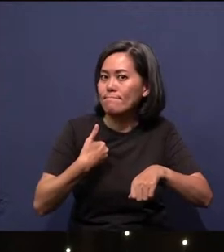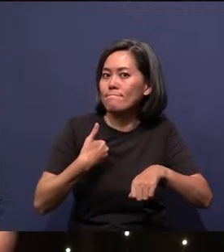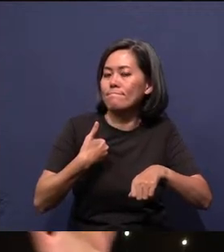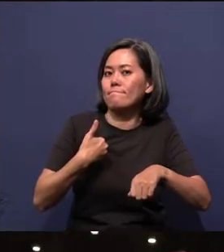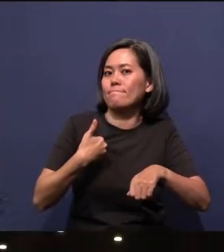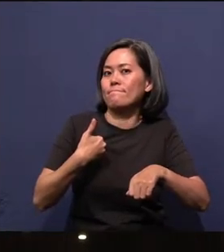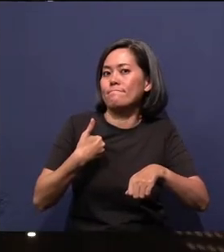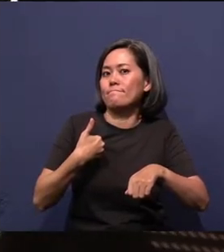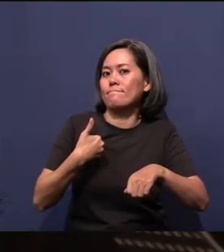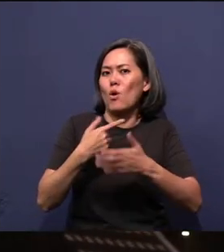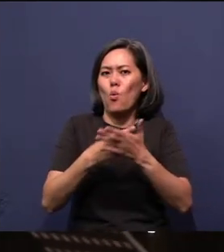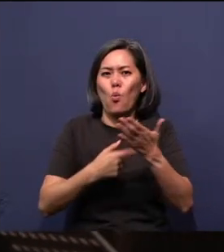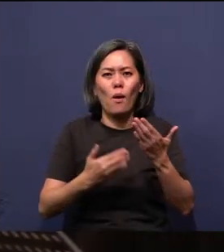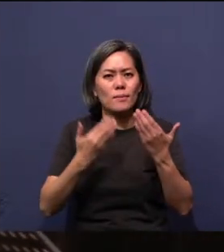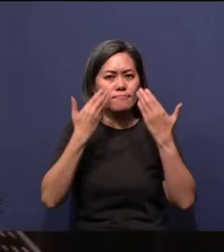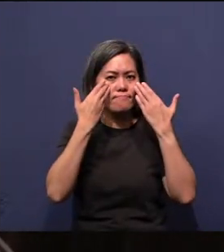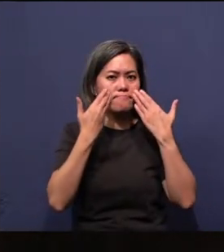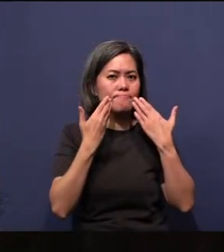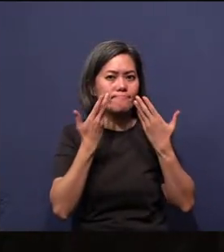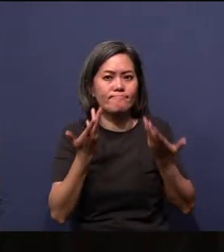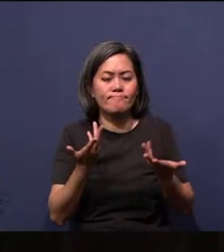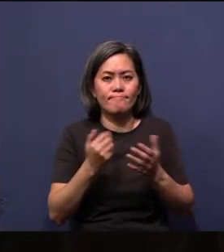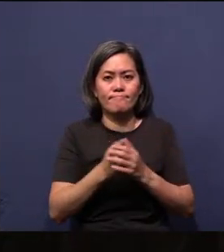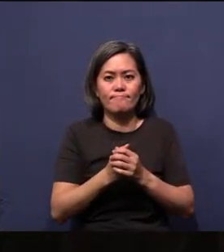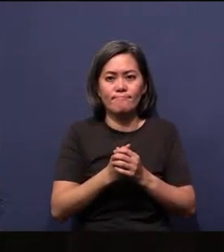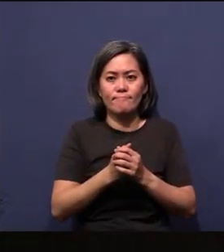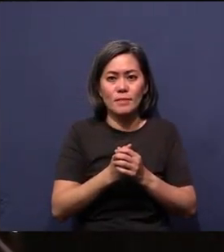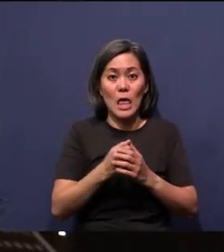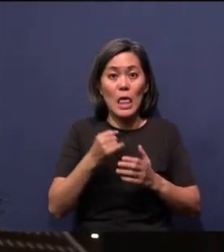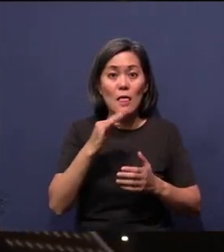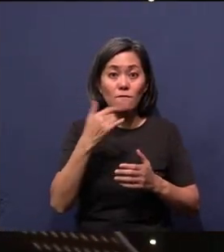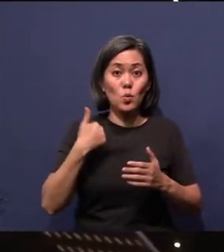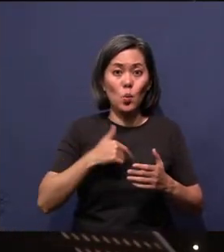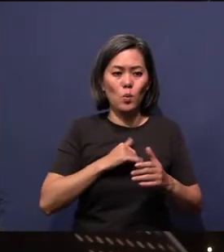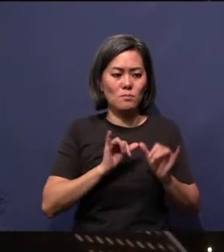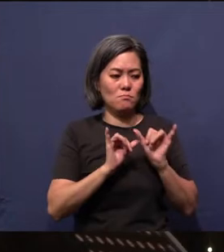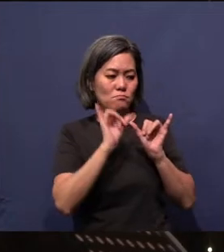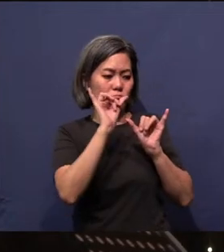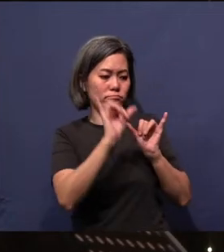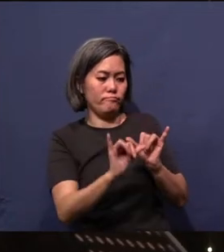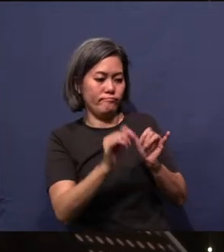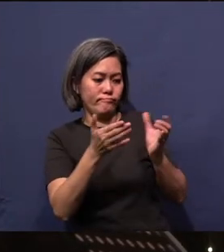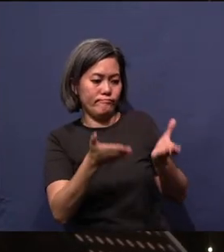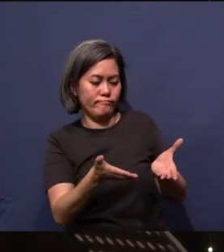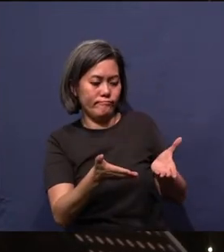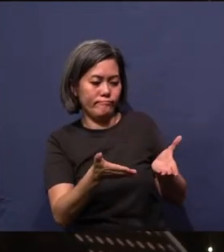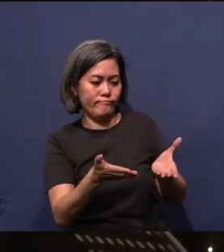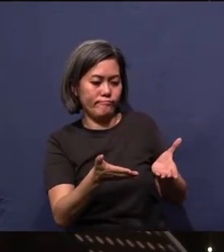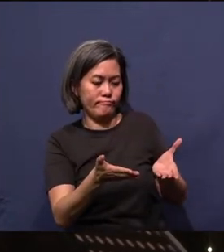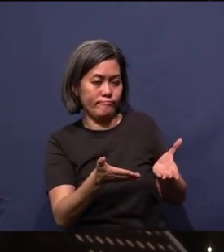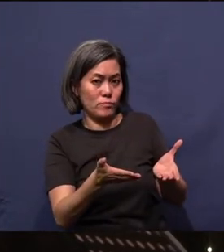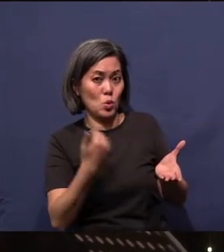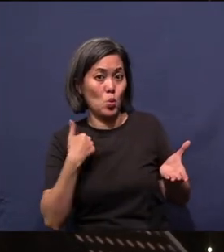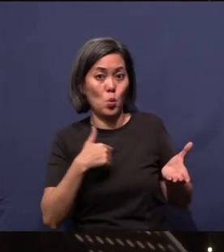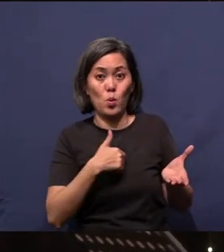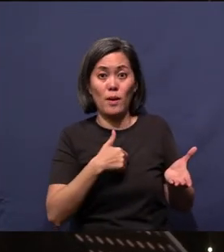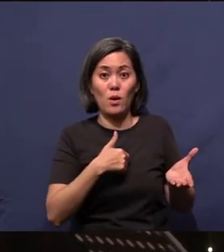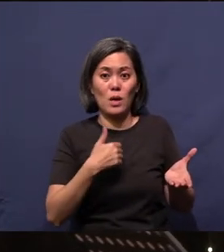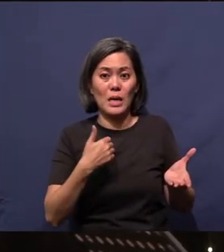what is said is that if we just remain there, then we forget who, we need to